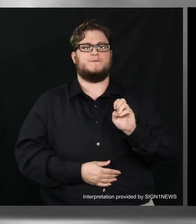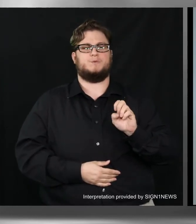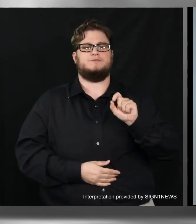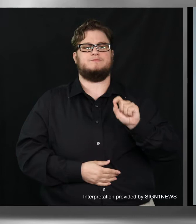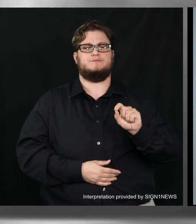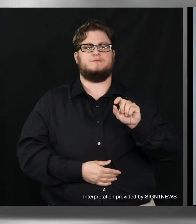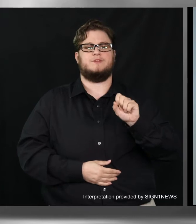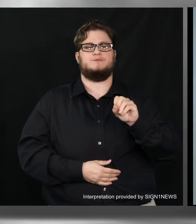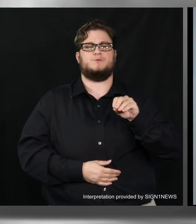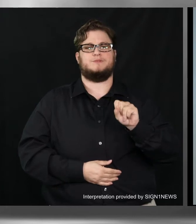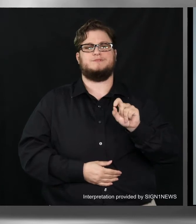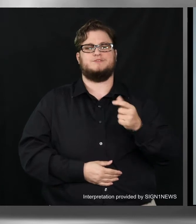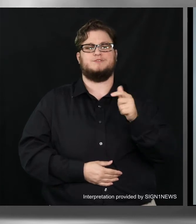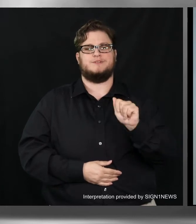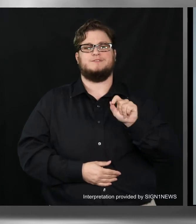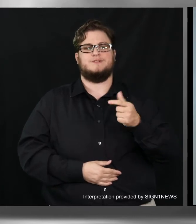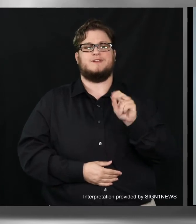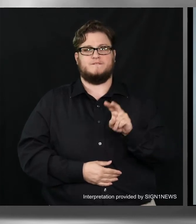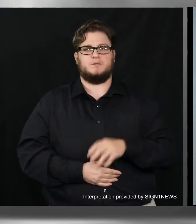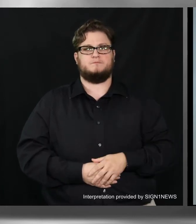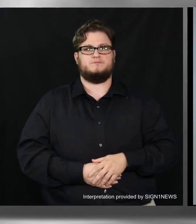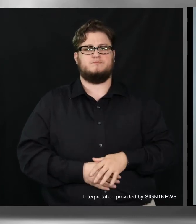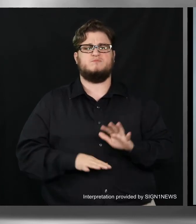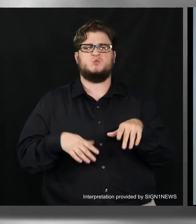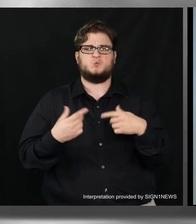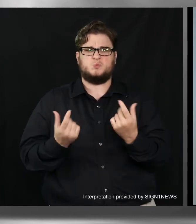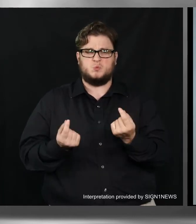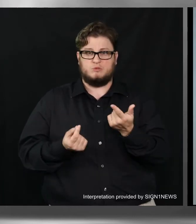This is what you need to do if you do not have a license or ID card,